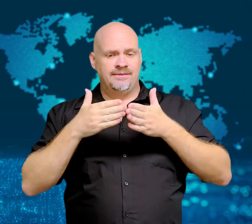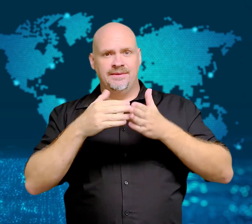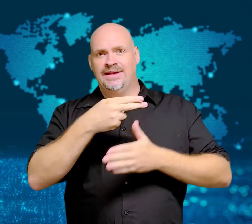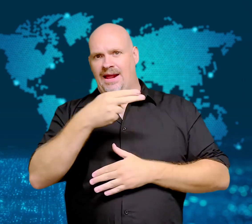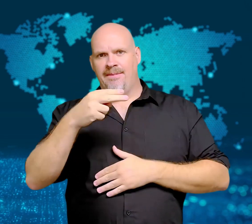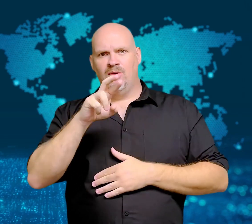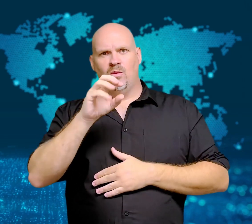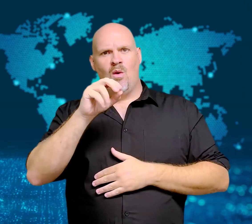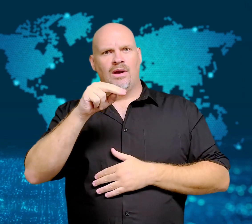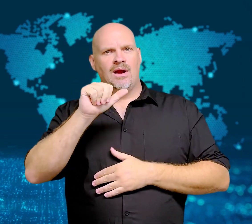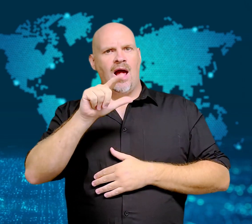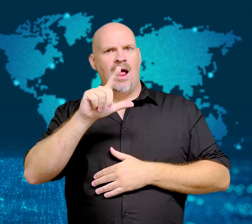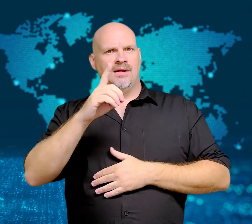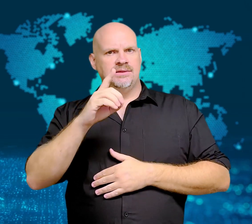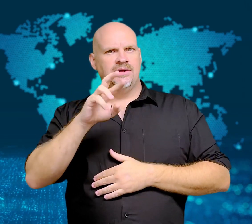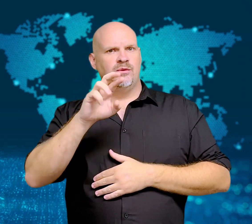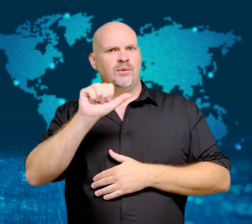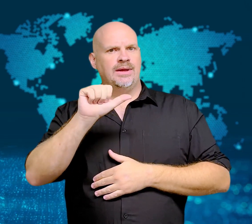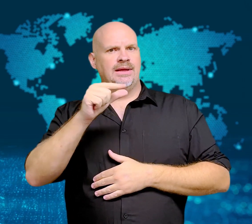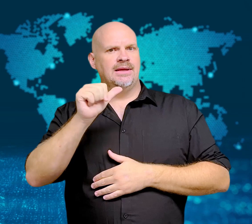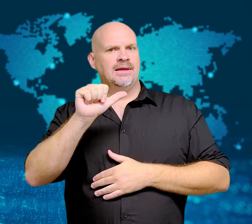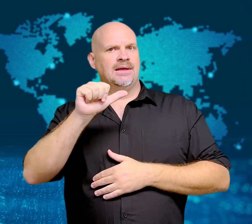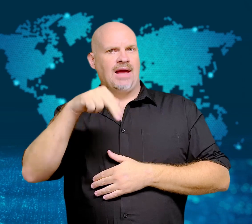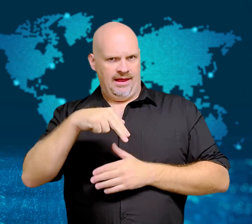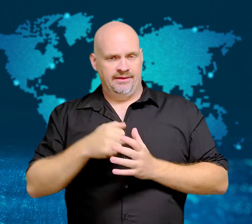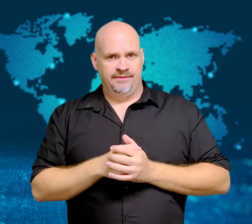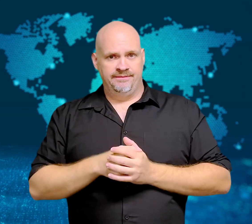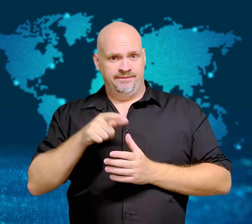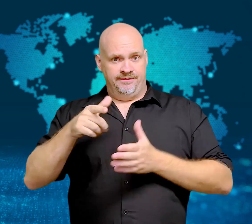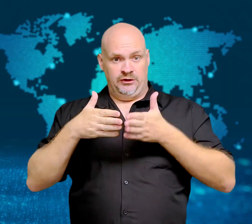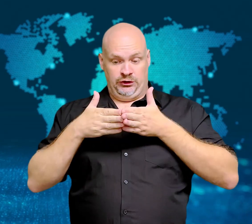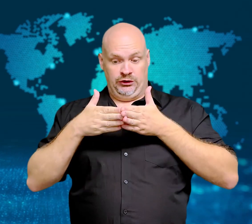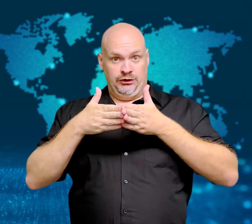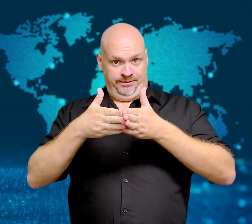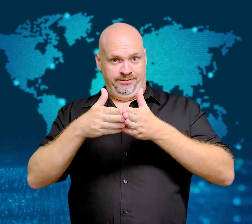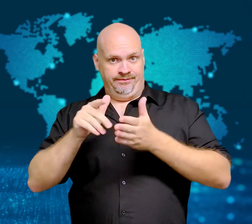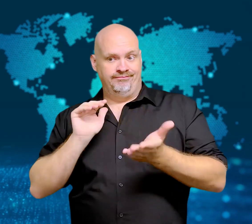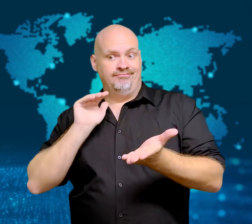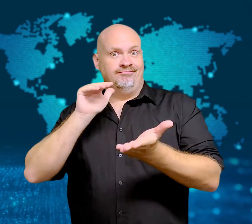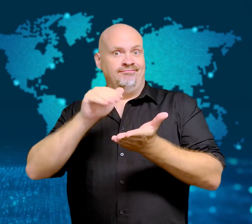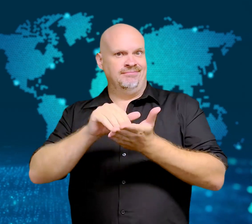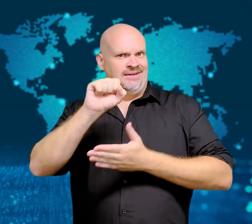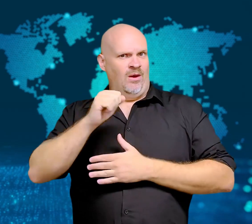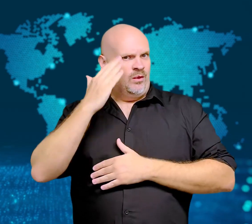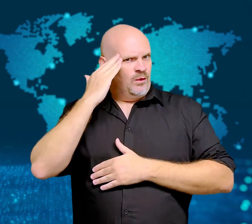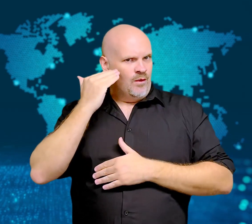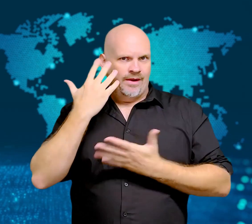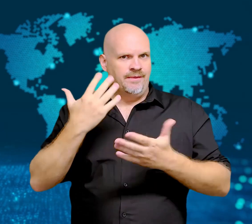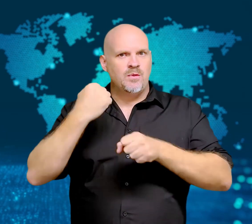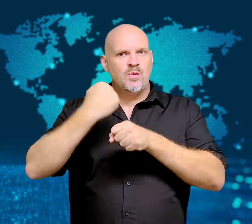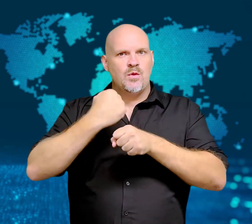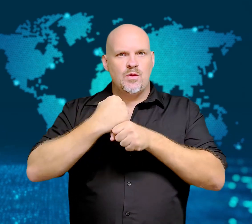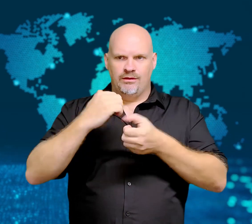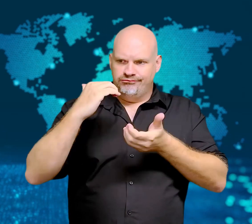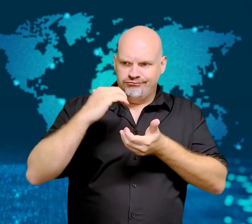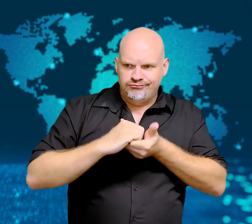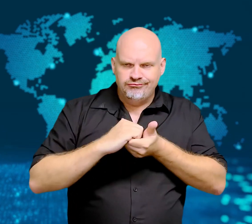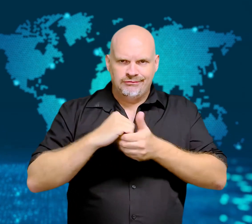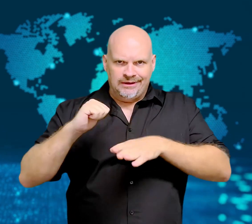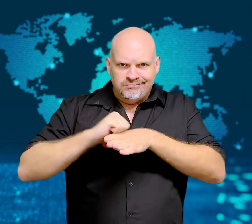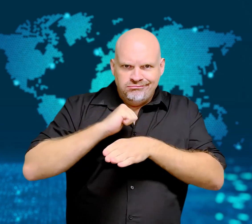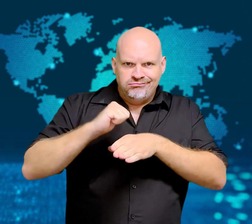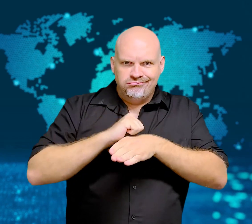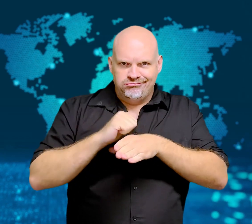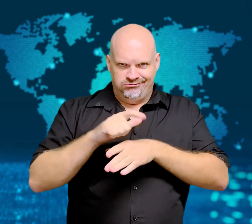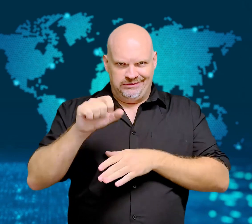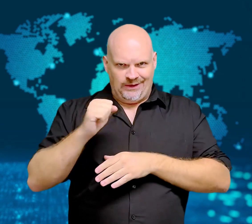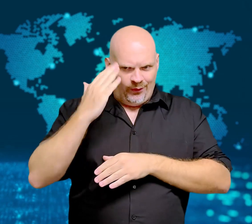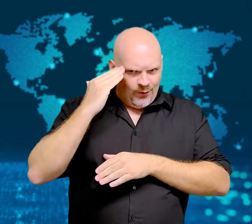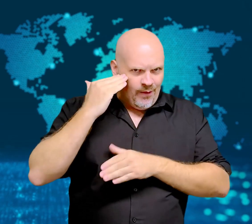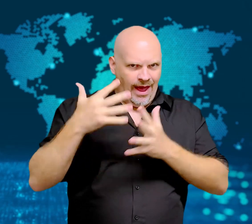The ship and its strike group arrived in South Korea for joint military